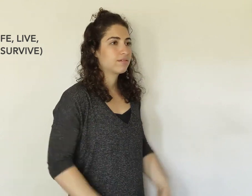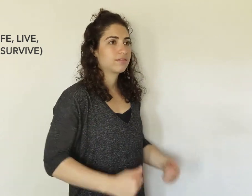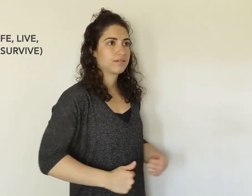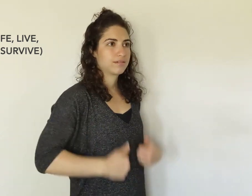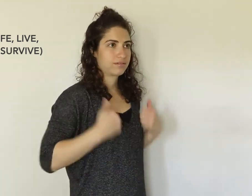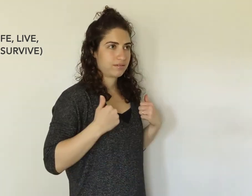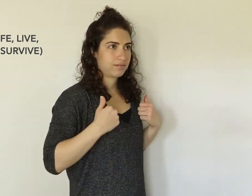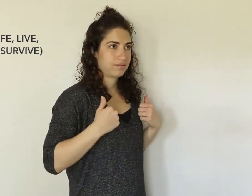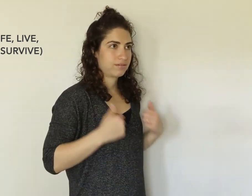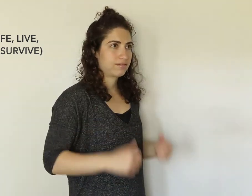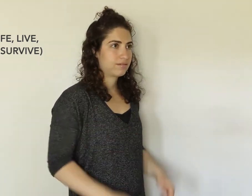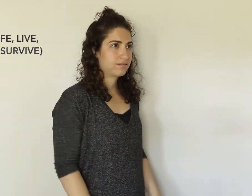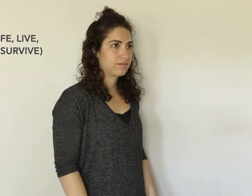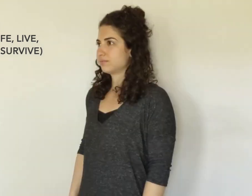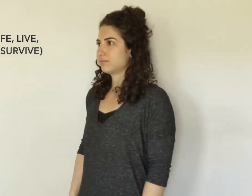ALIVE